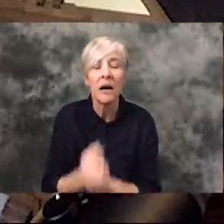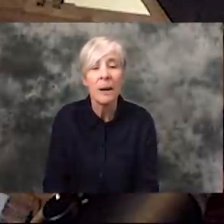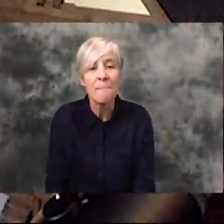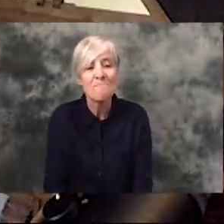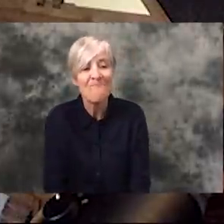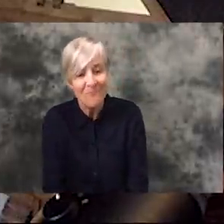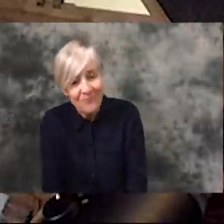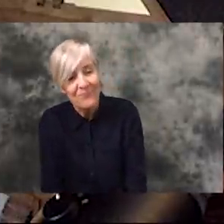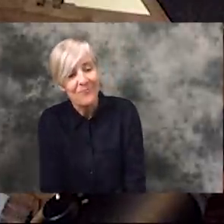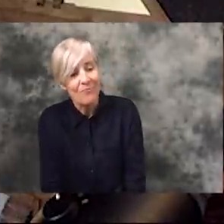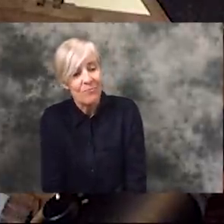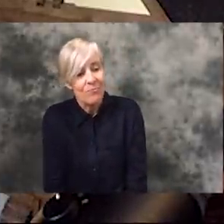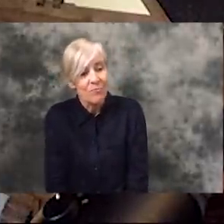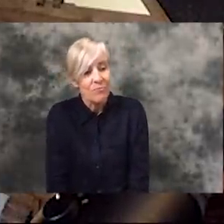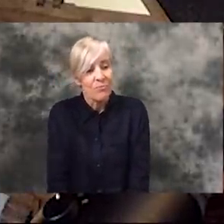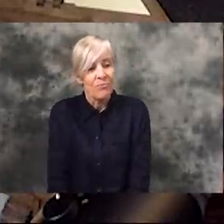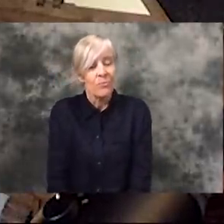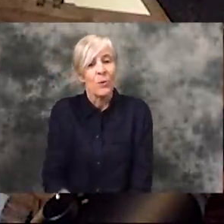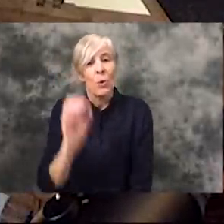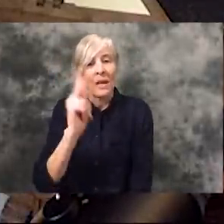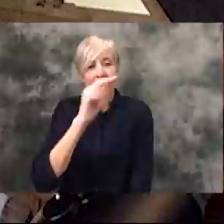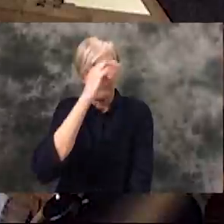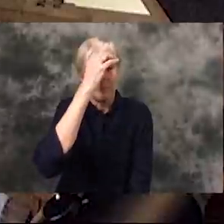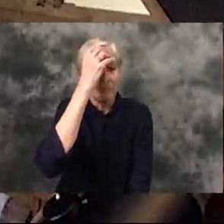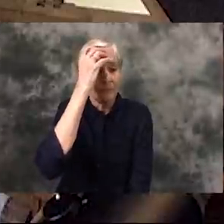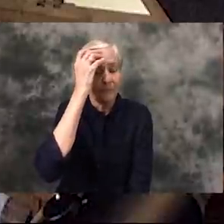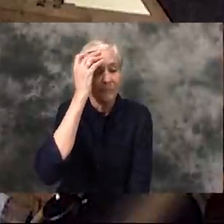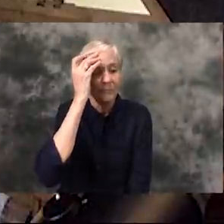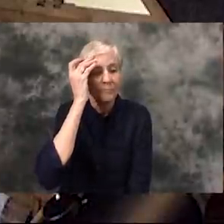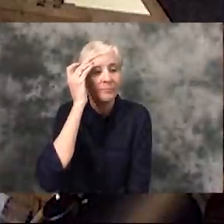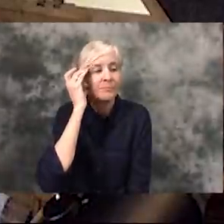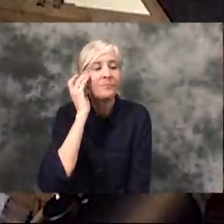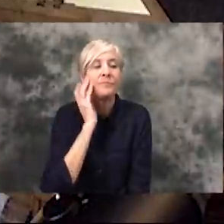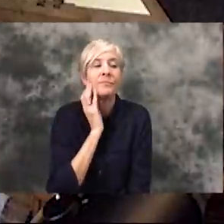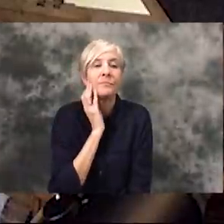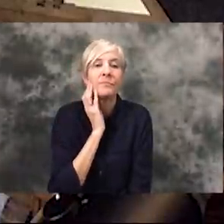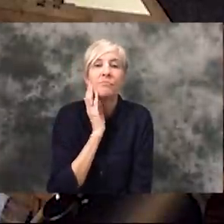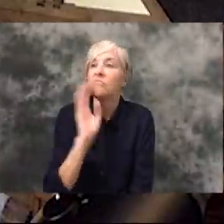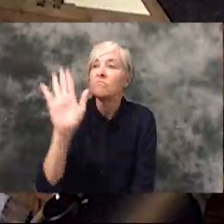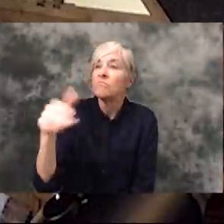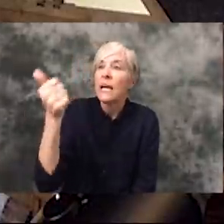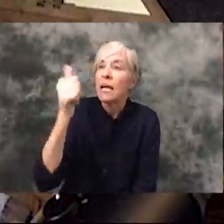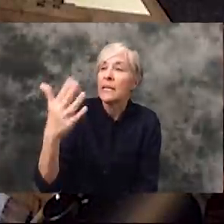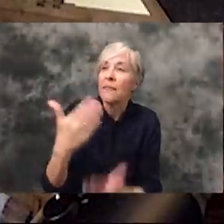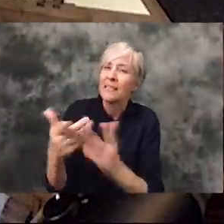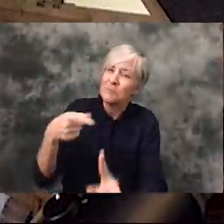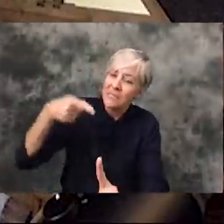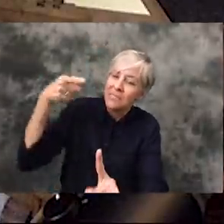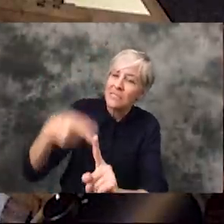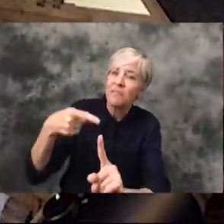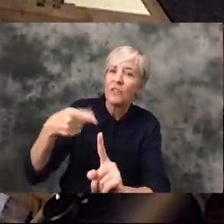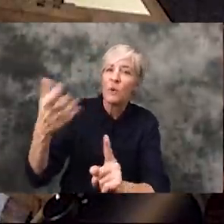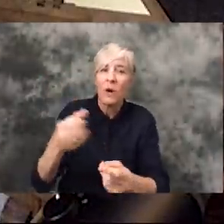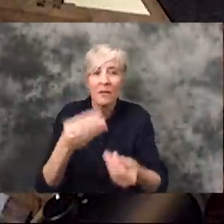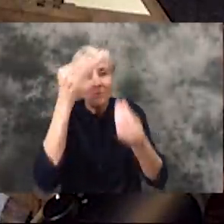Okay, so is there anything specific that you would like to tell your local community